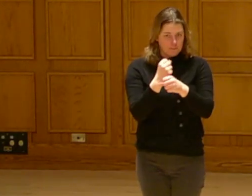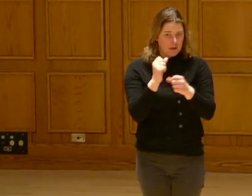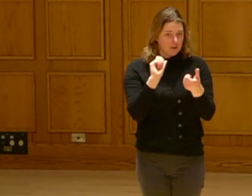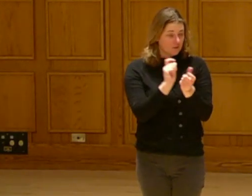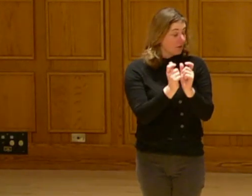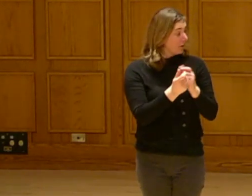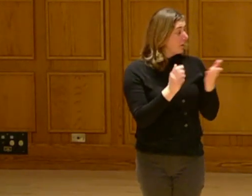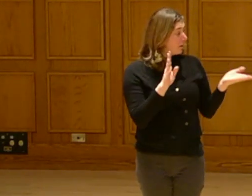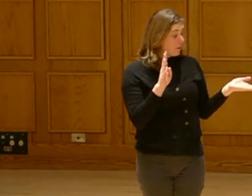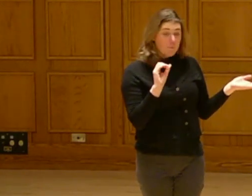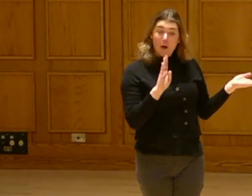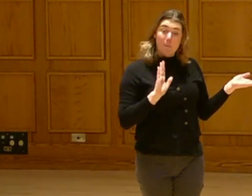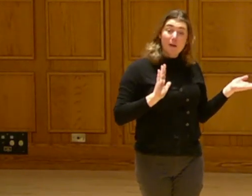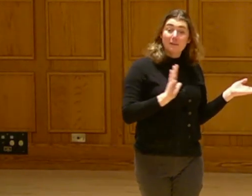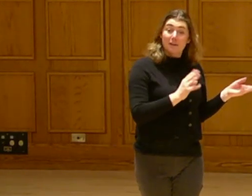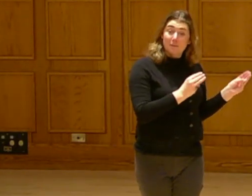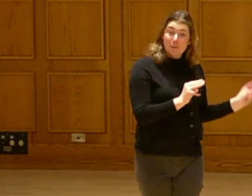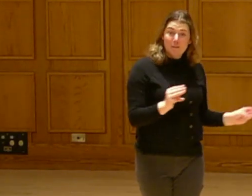I know Bob has his methods.